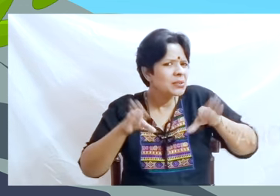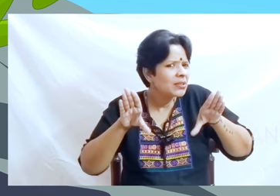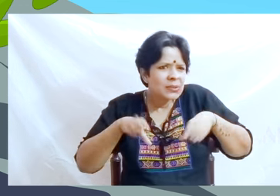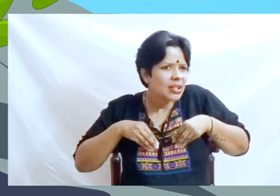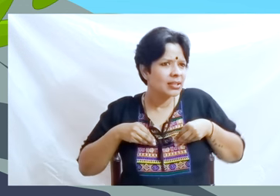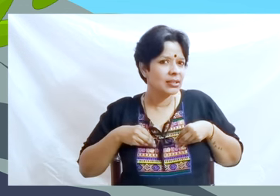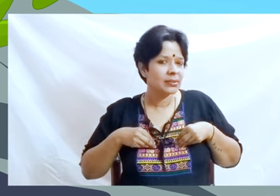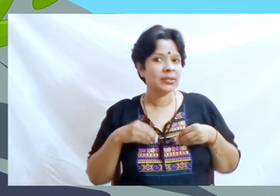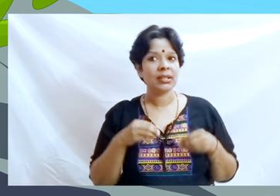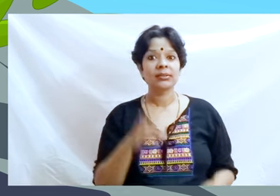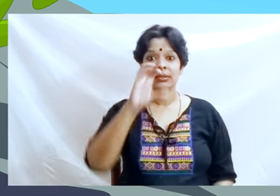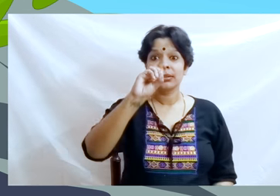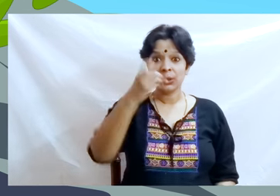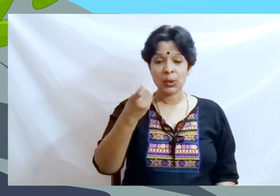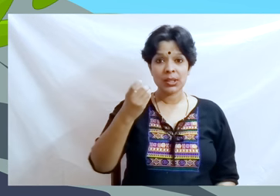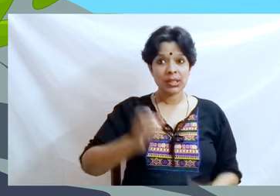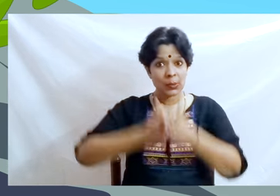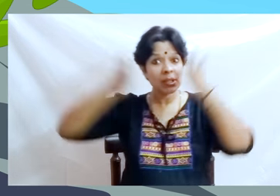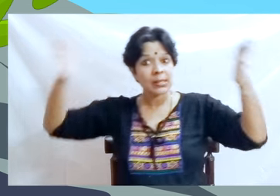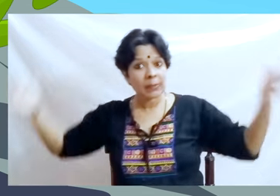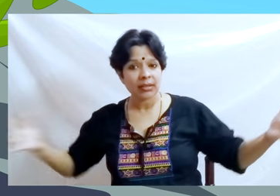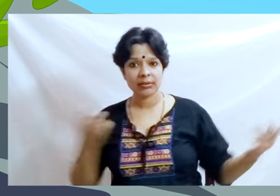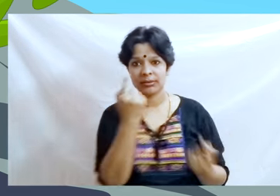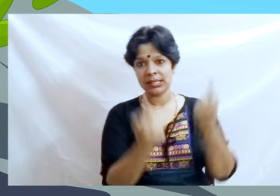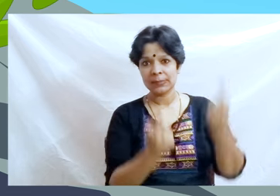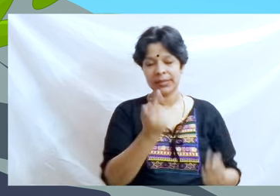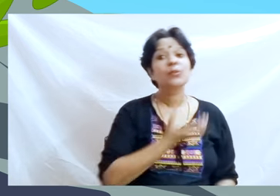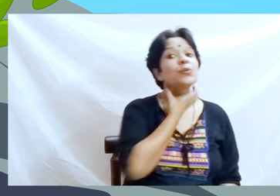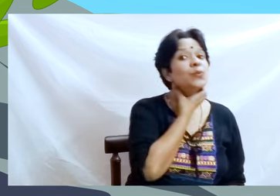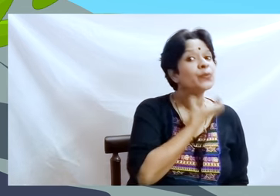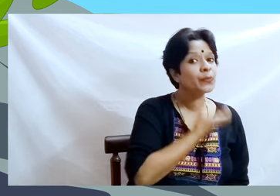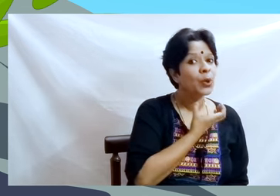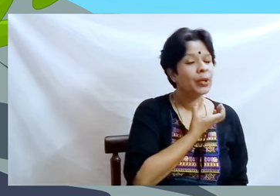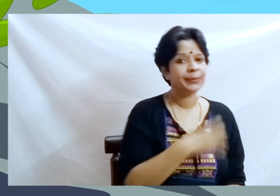But the big frog wasn’t willing to accept that the Ox was greater than him. So he said;